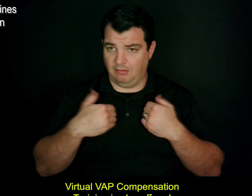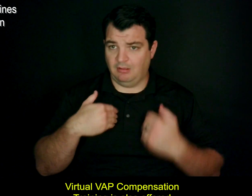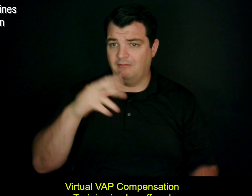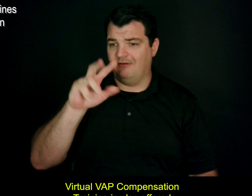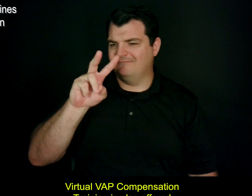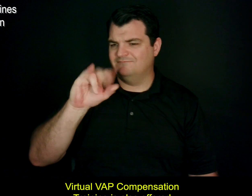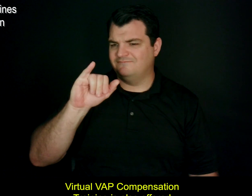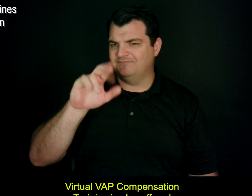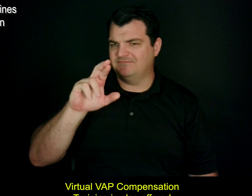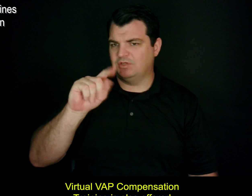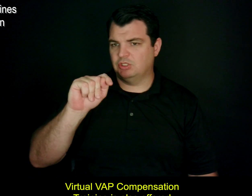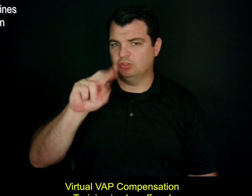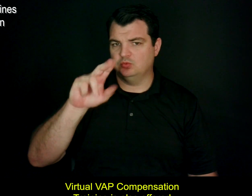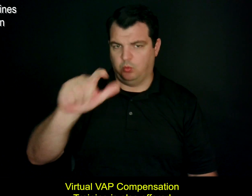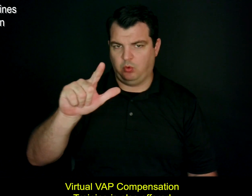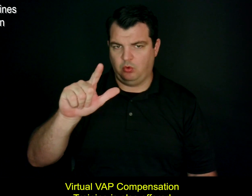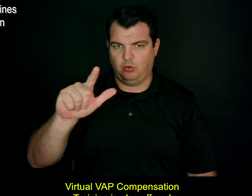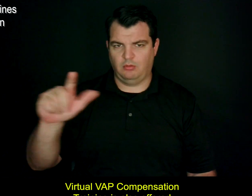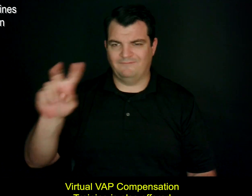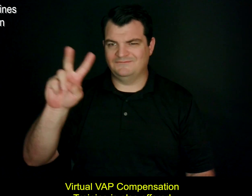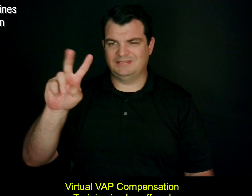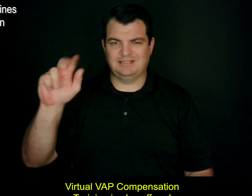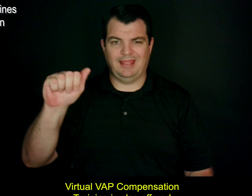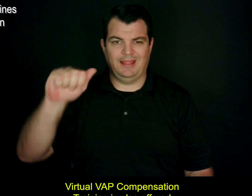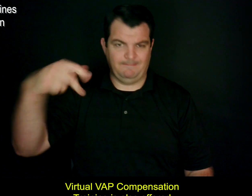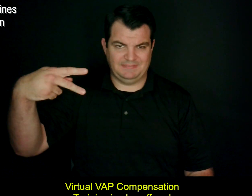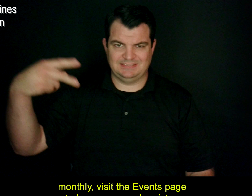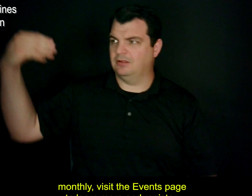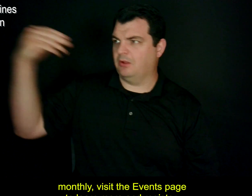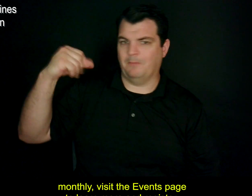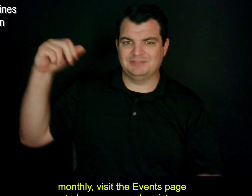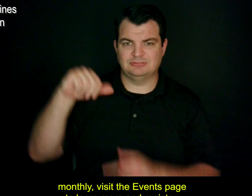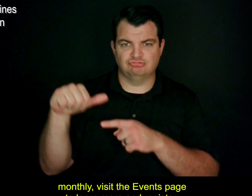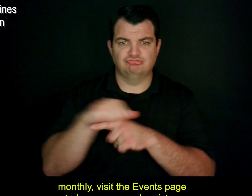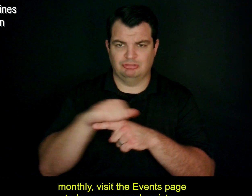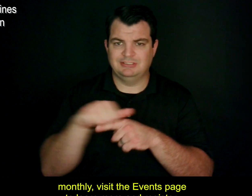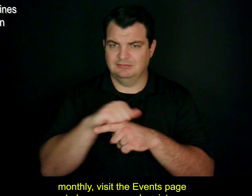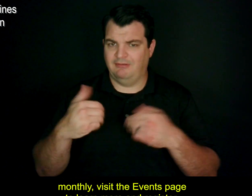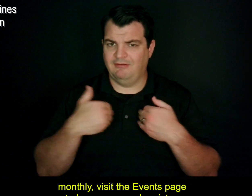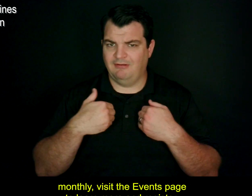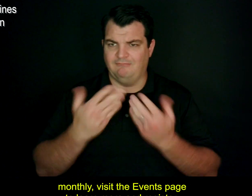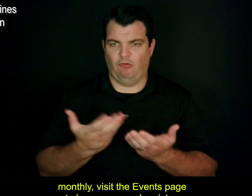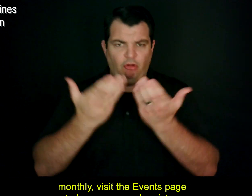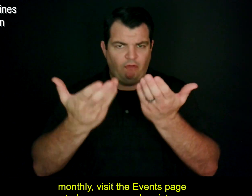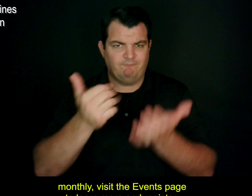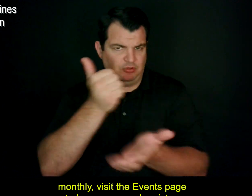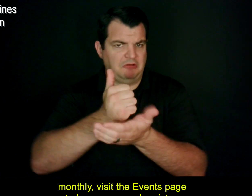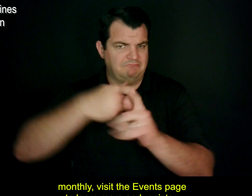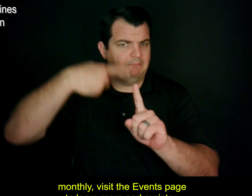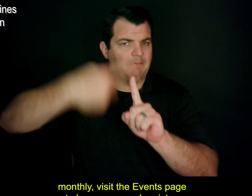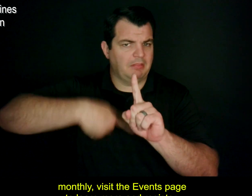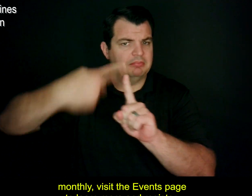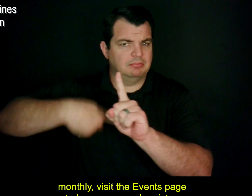Virtual VAP Compensation Training is also offered monthly, visit the Events page to learn more and register.